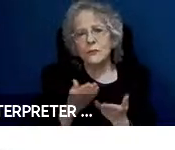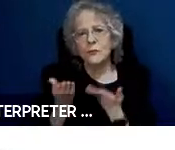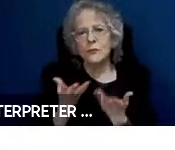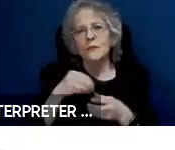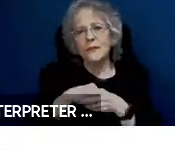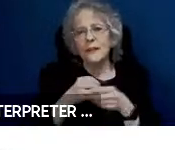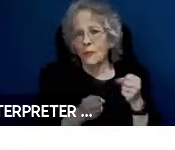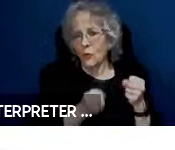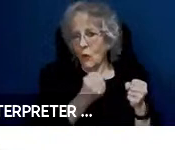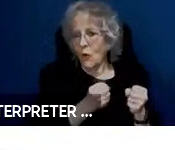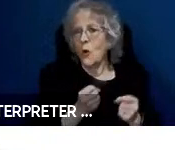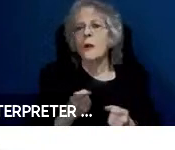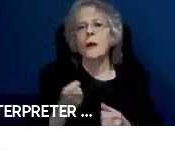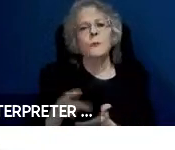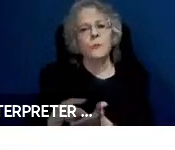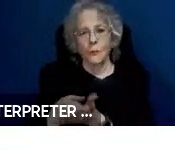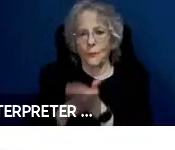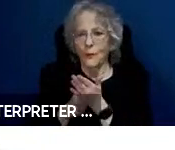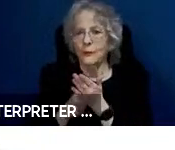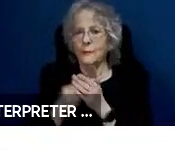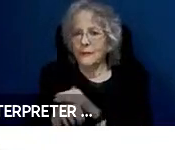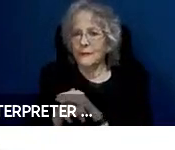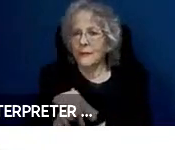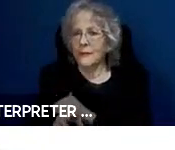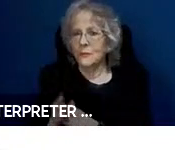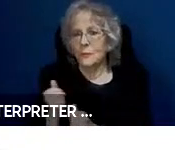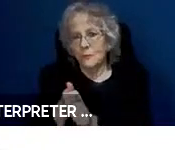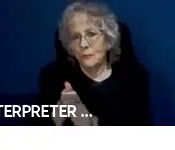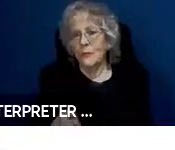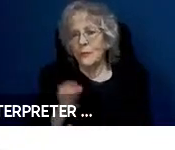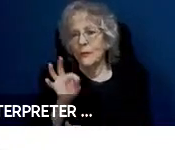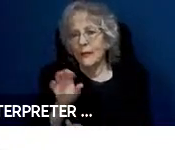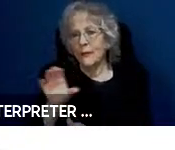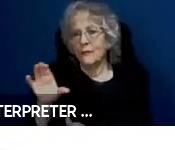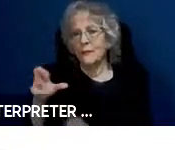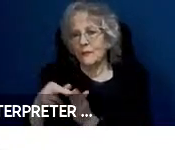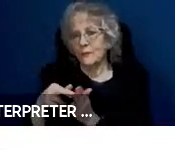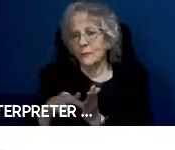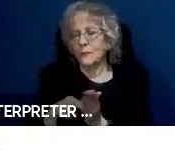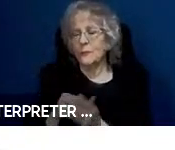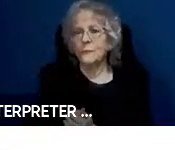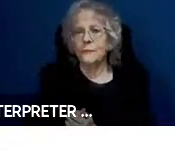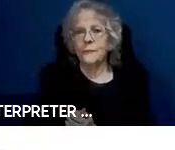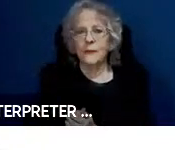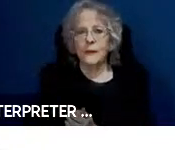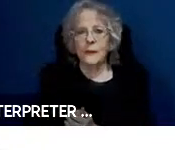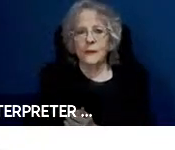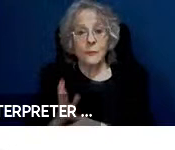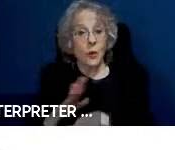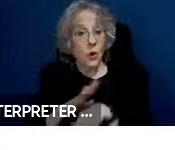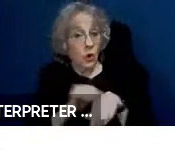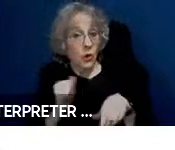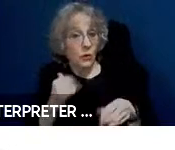to be accessible by FCC rules. For example, is calling a car is that communication required to